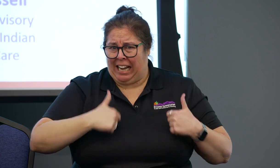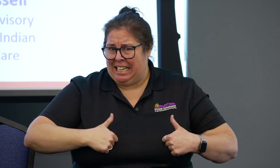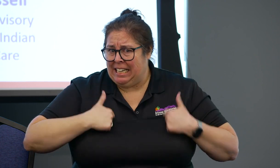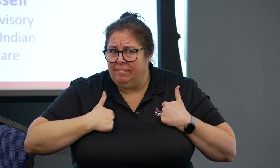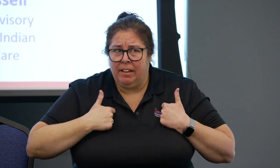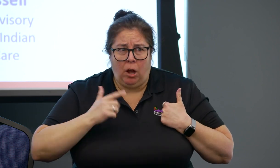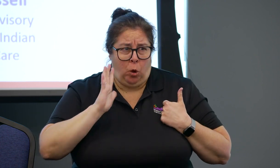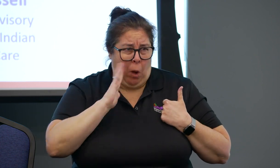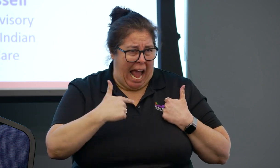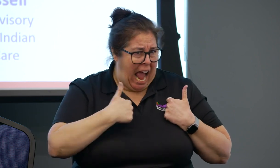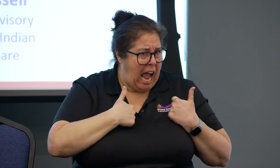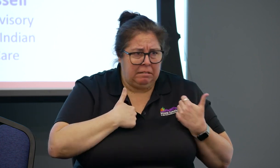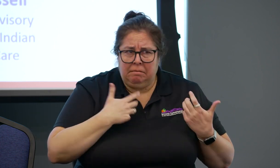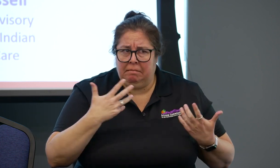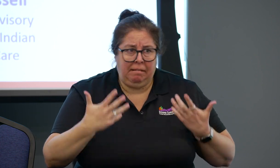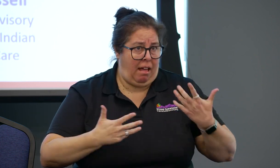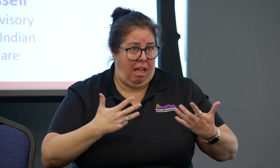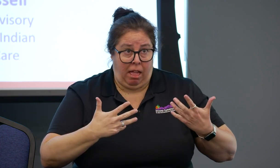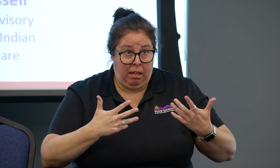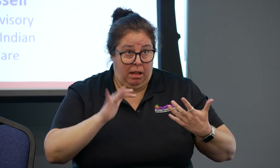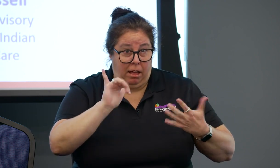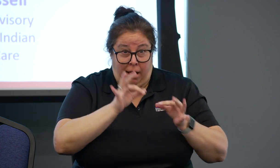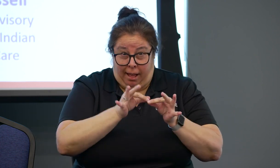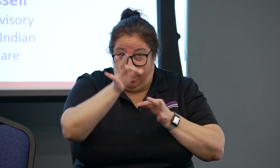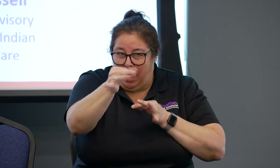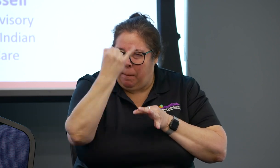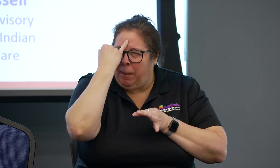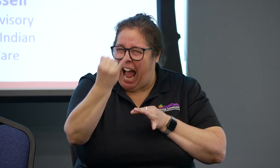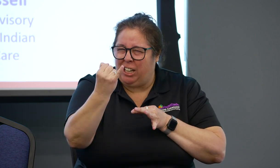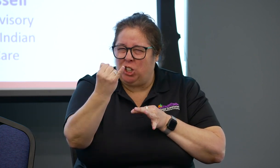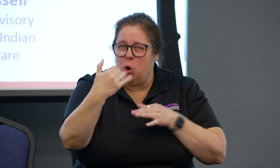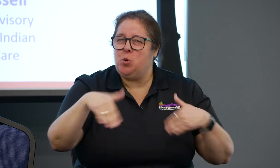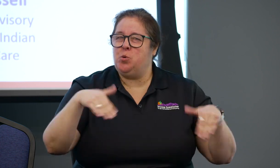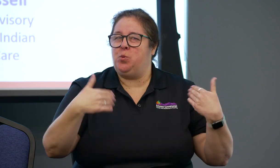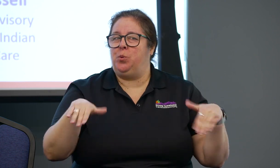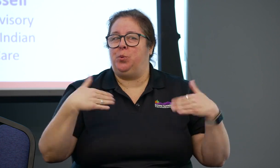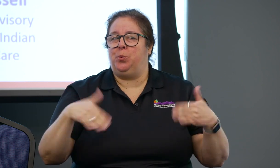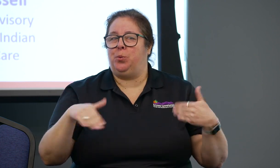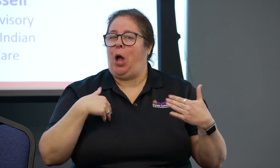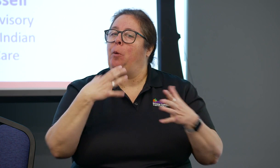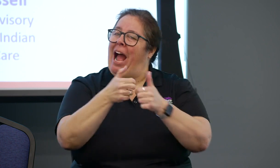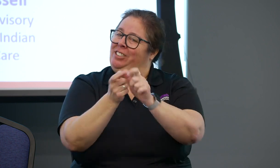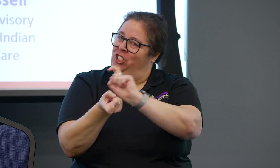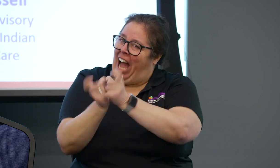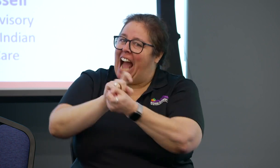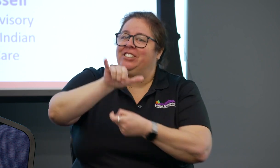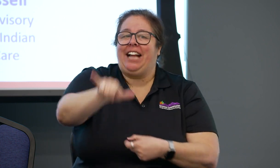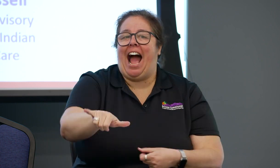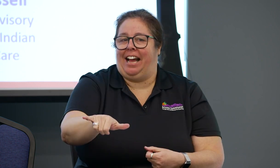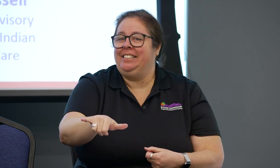in your clinic or in your facility, I mean can you imagine going to get healthcare that you need